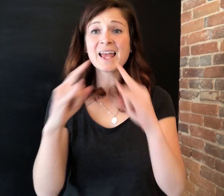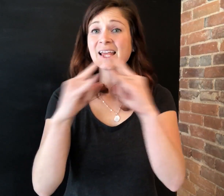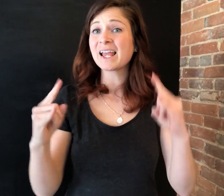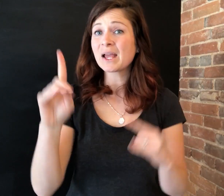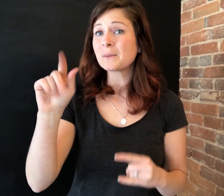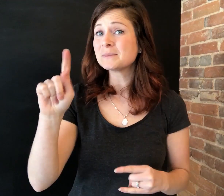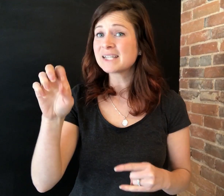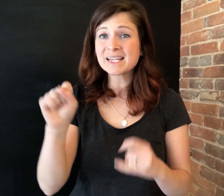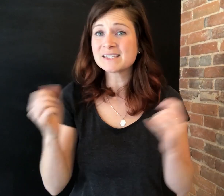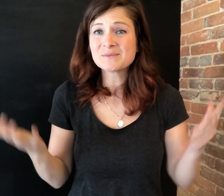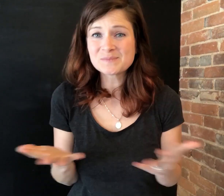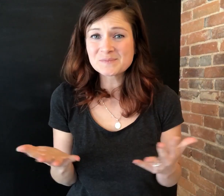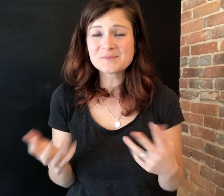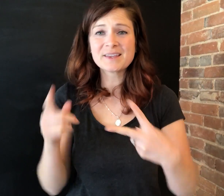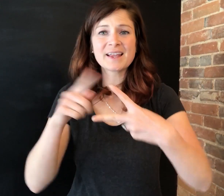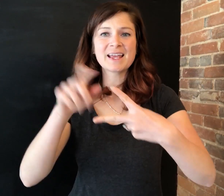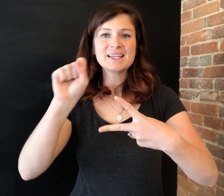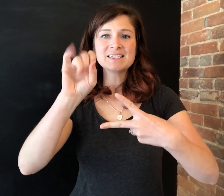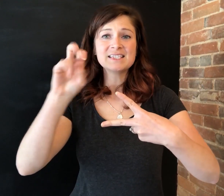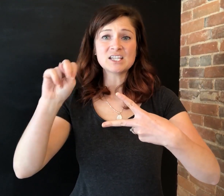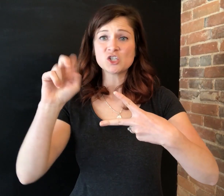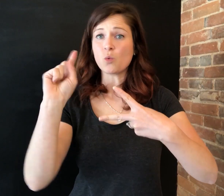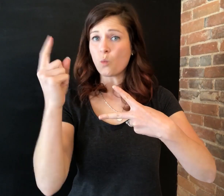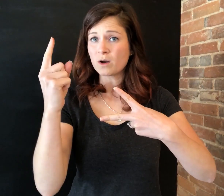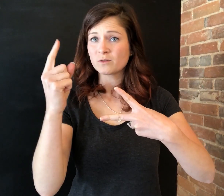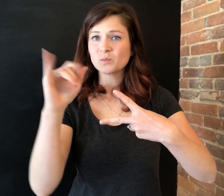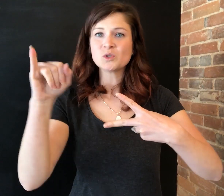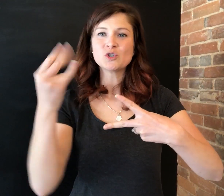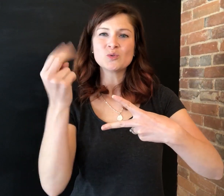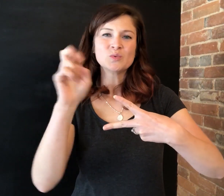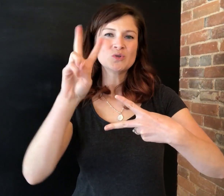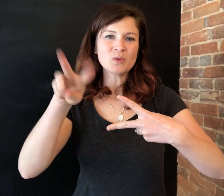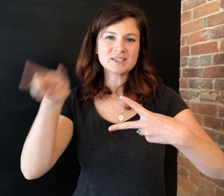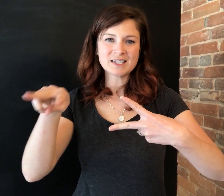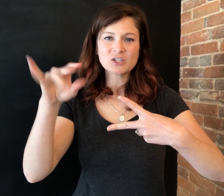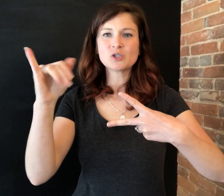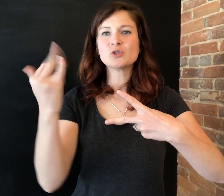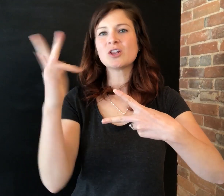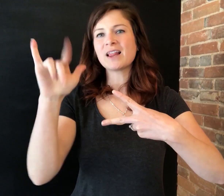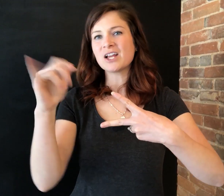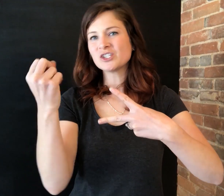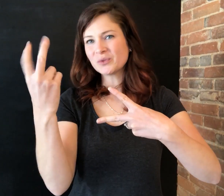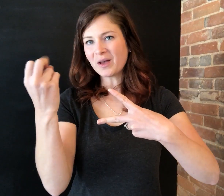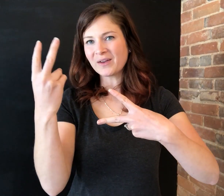The camp dates are: Session 1: June 22 - July 12, 2021